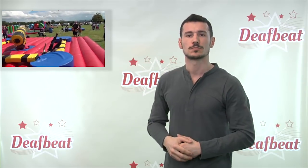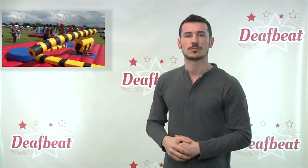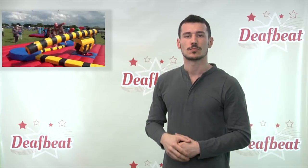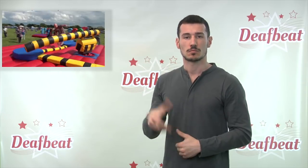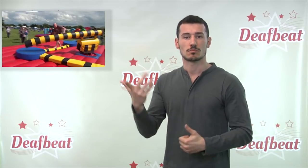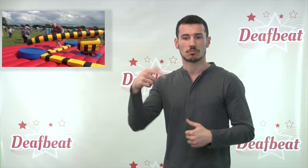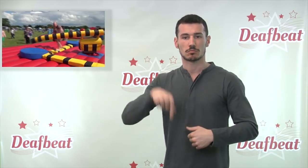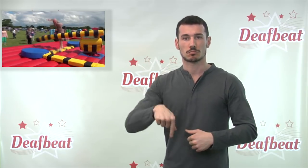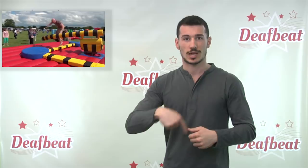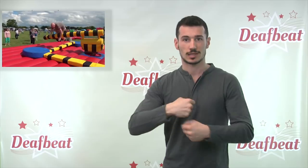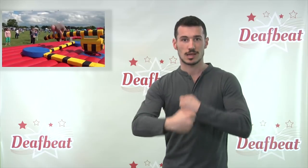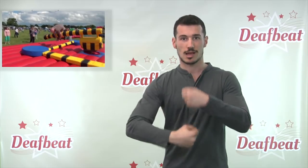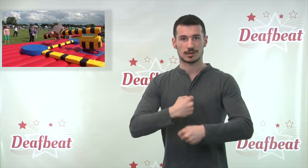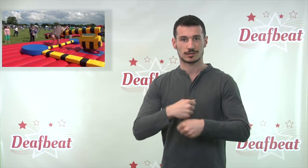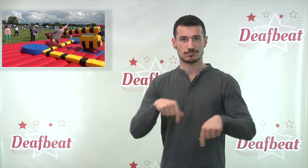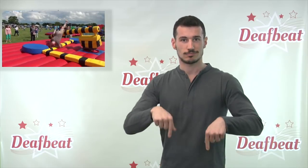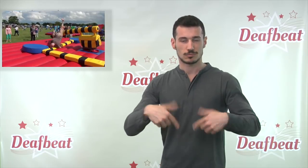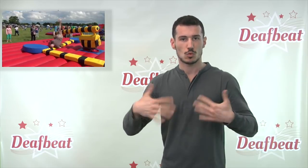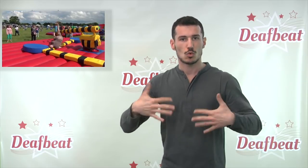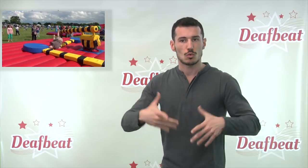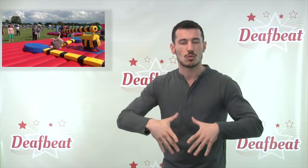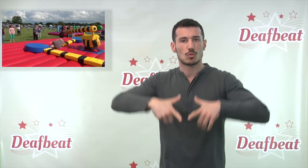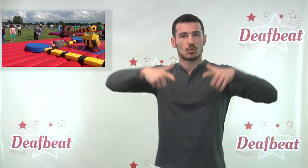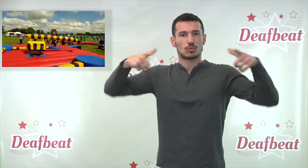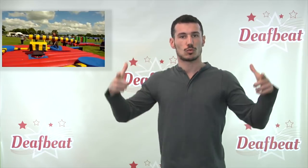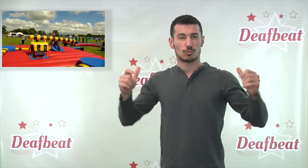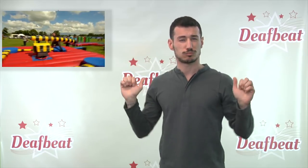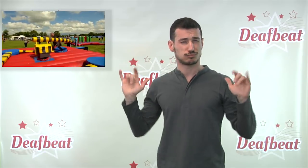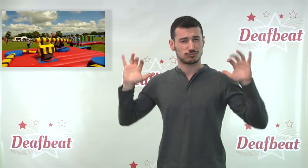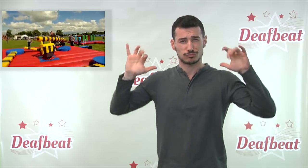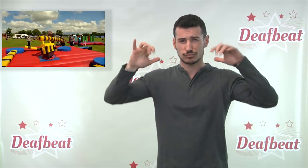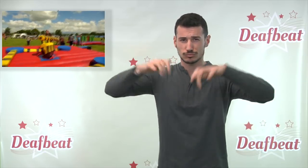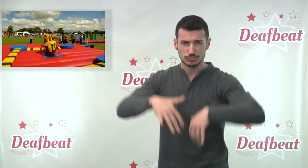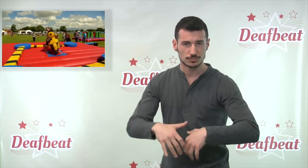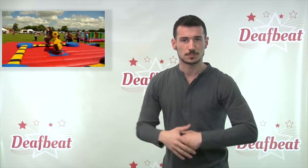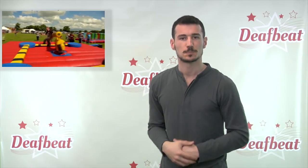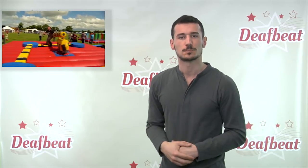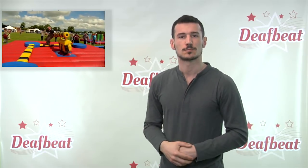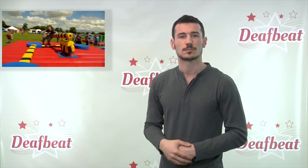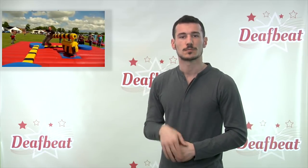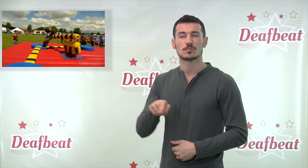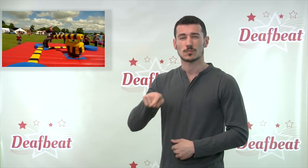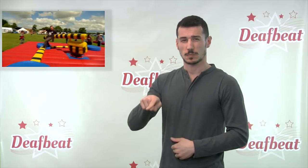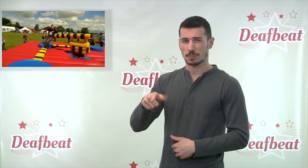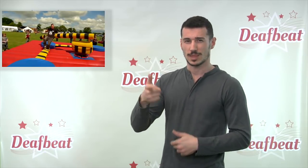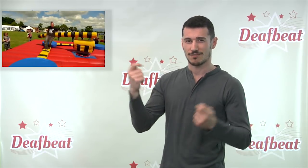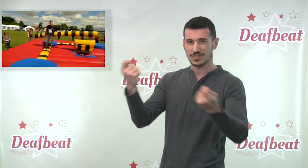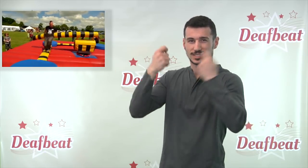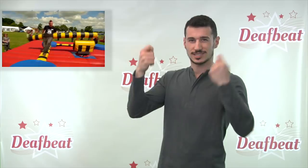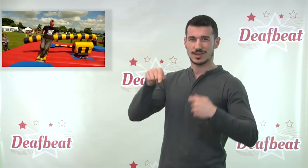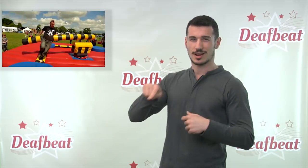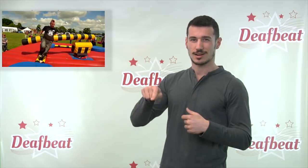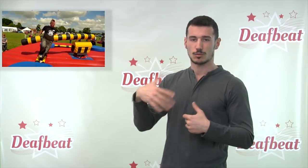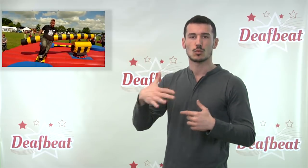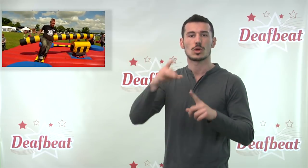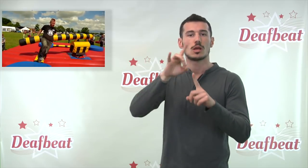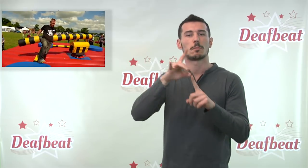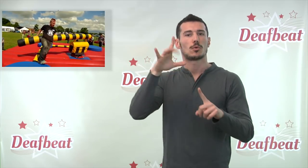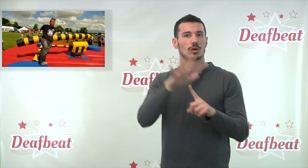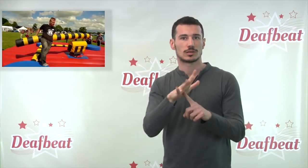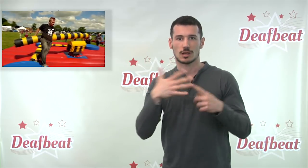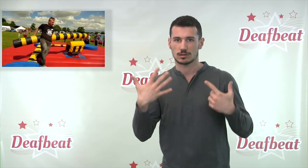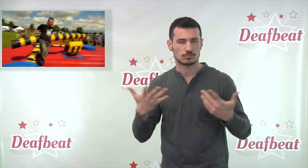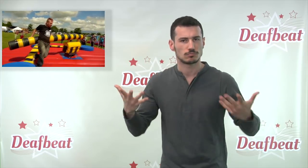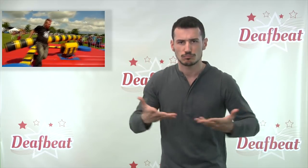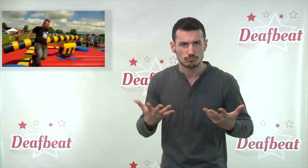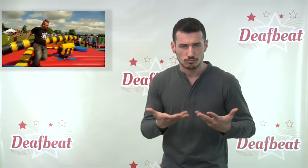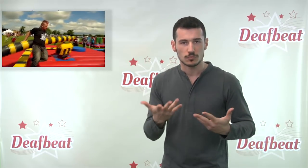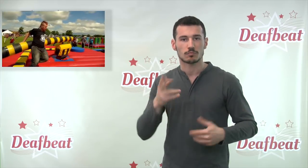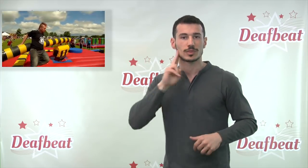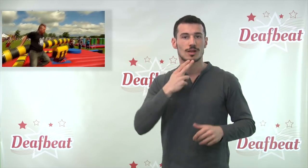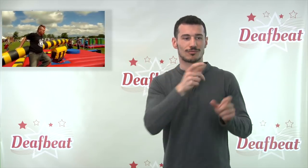this year will be even bigger. It is an important social event for the deaf and